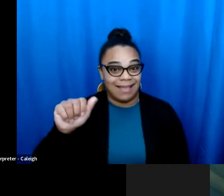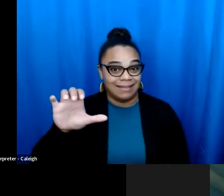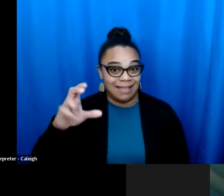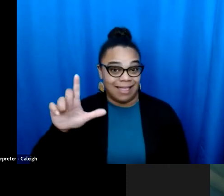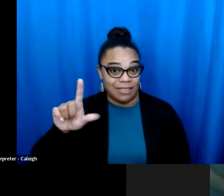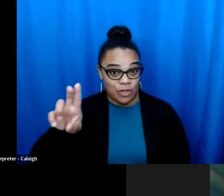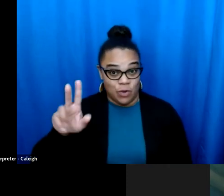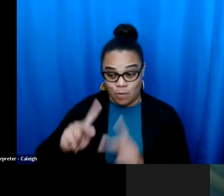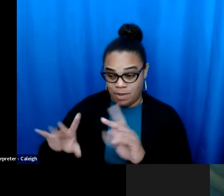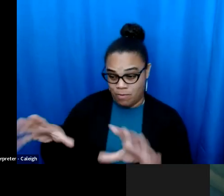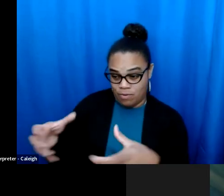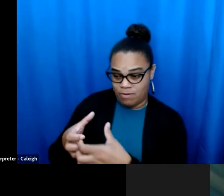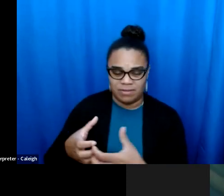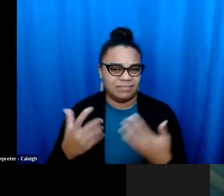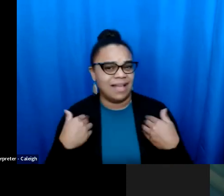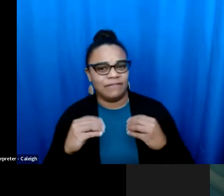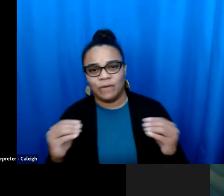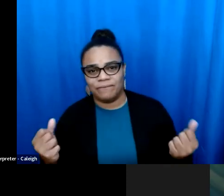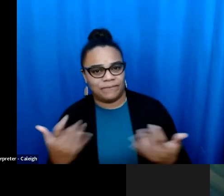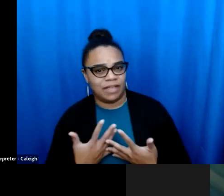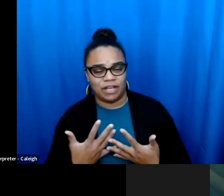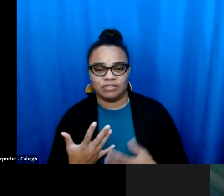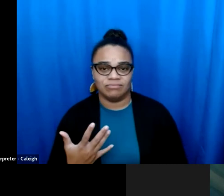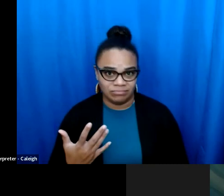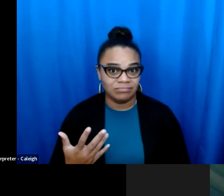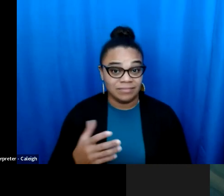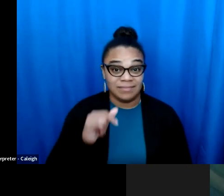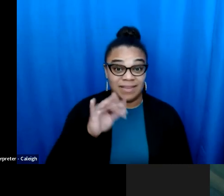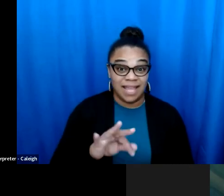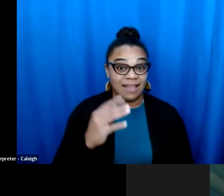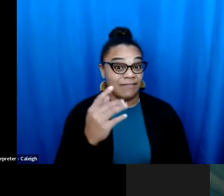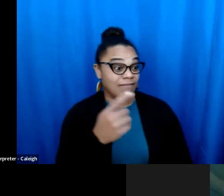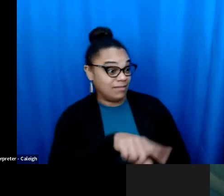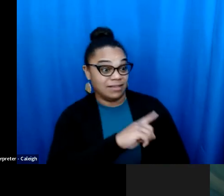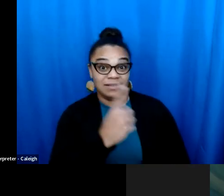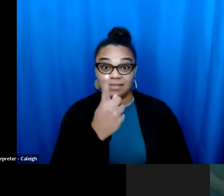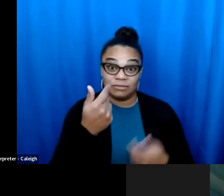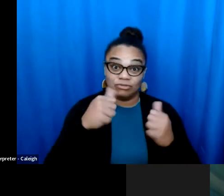than ACLU folks. Whether they be in Kansas, whether they be in Idaho or whether they be in Oregon, I think we're a fearless bunch